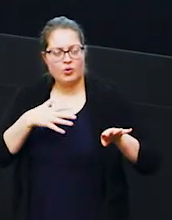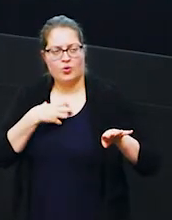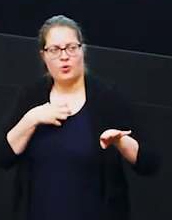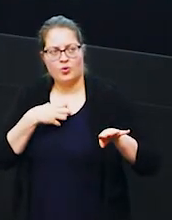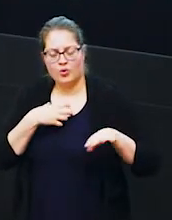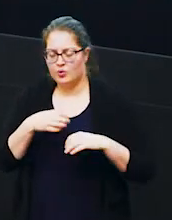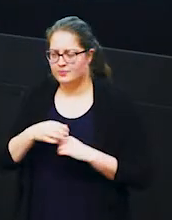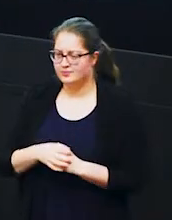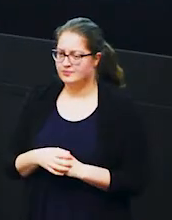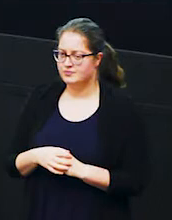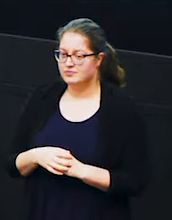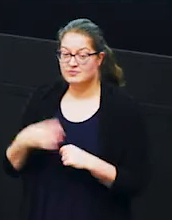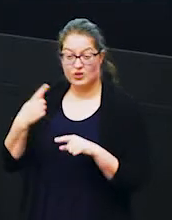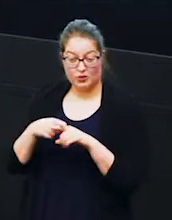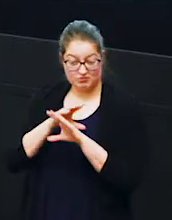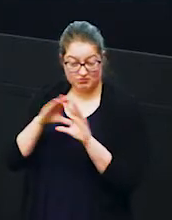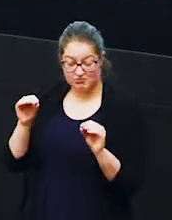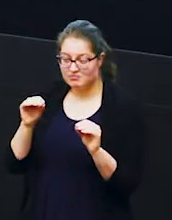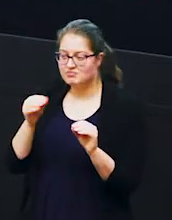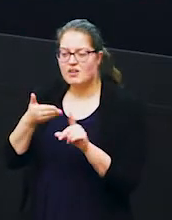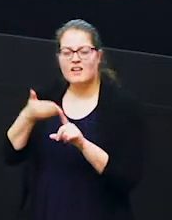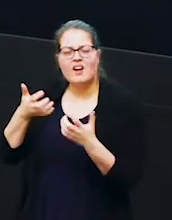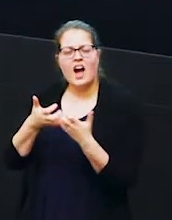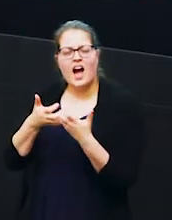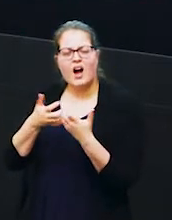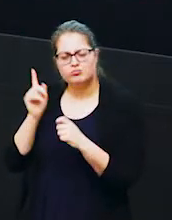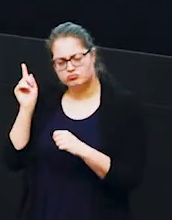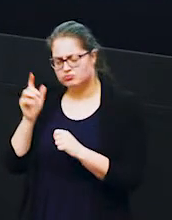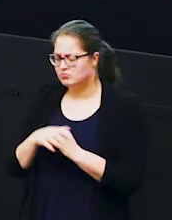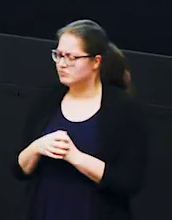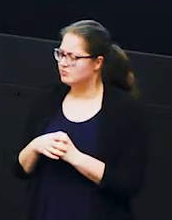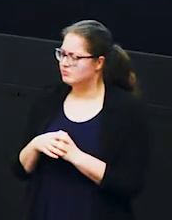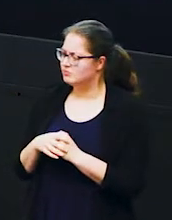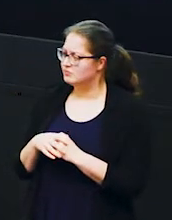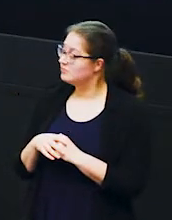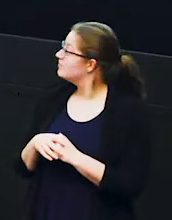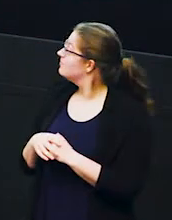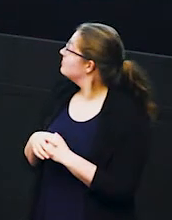now just to quickly note his identifying features you'll notice he's actually got one tusk which is